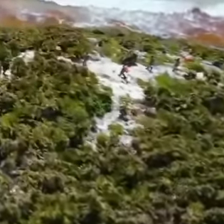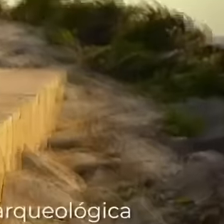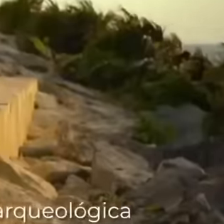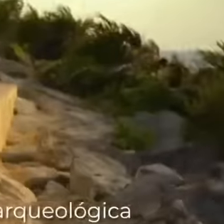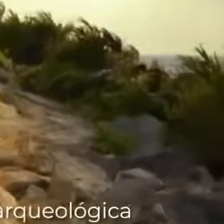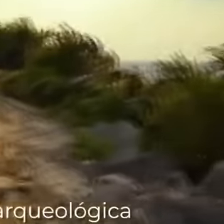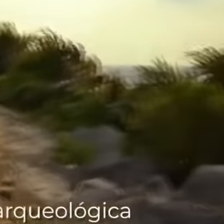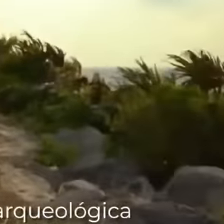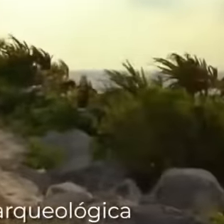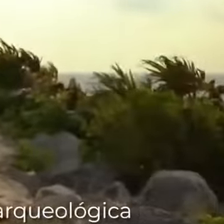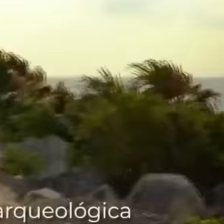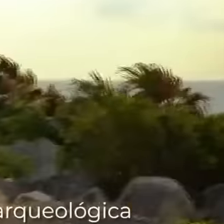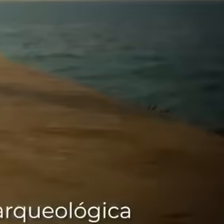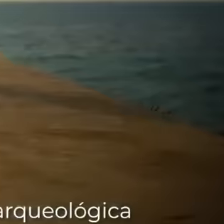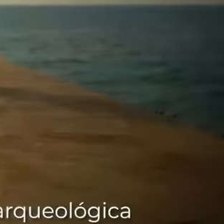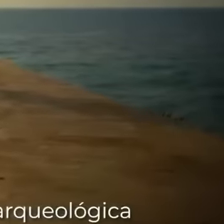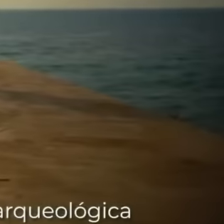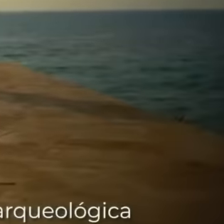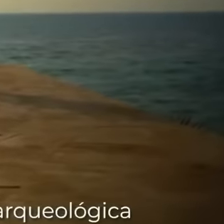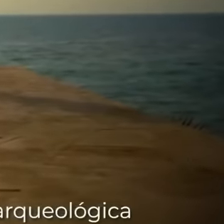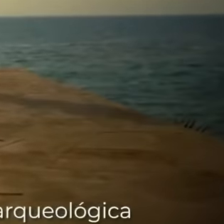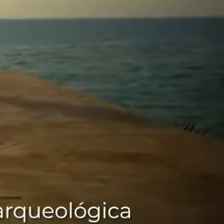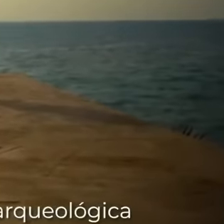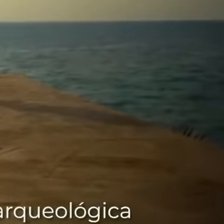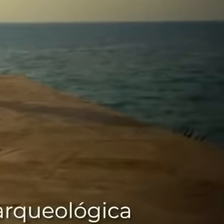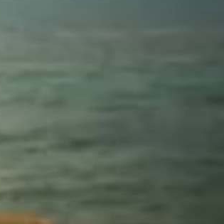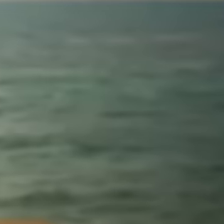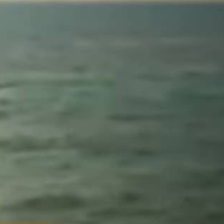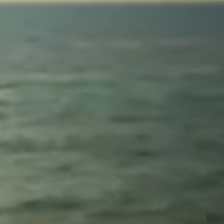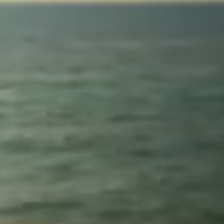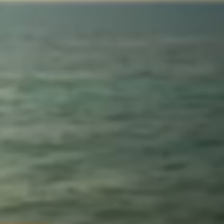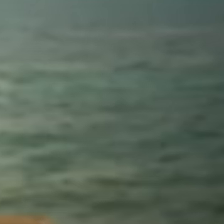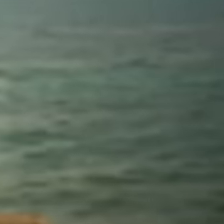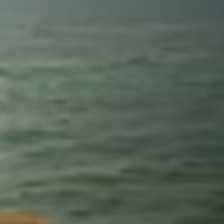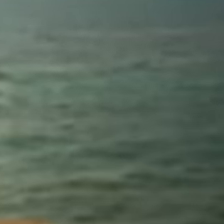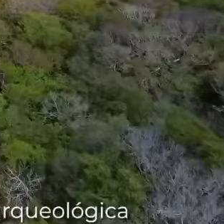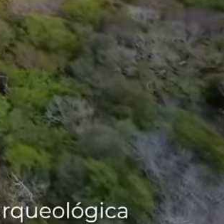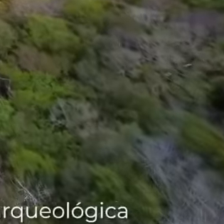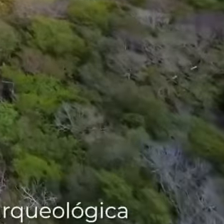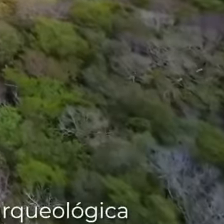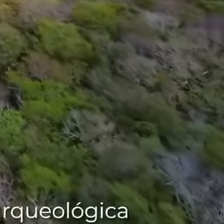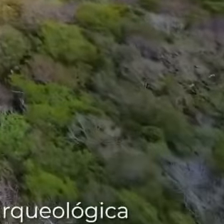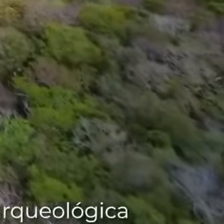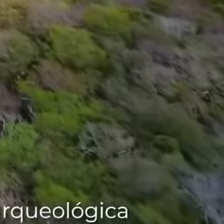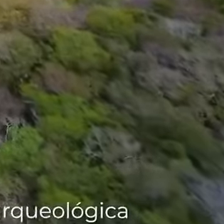Now you can enjoy more of our archaeological heritage with views of the sea, the coastal avenue